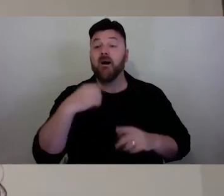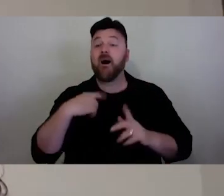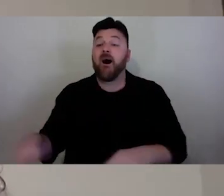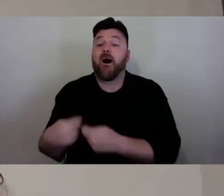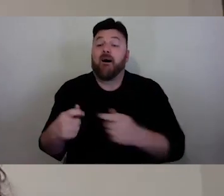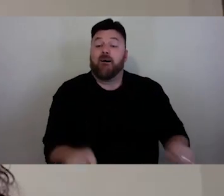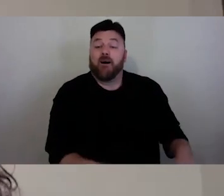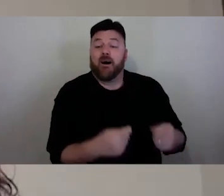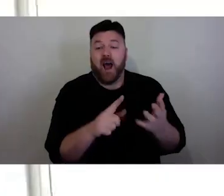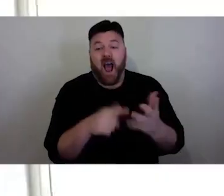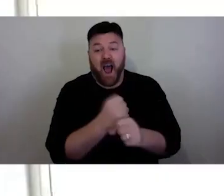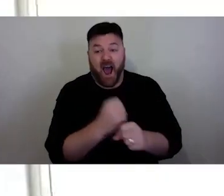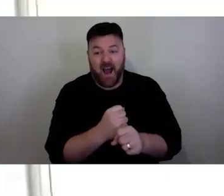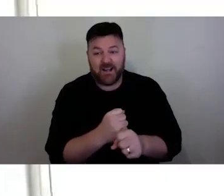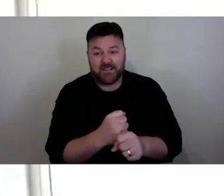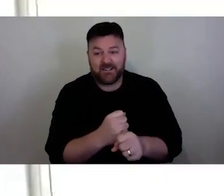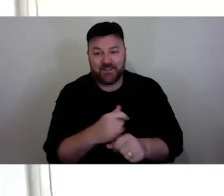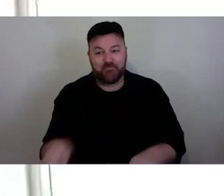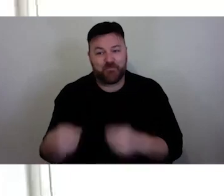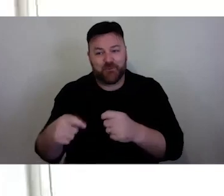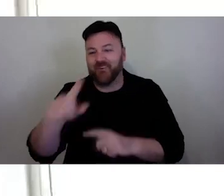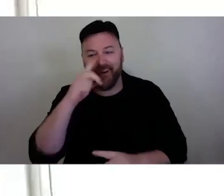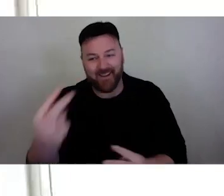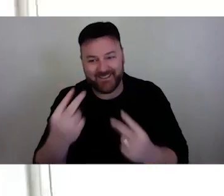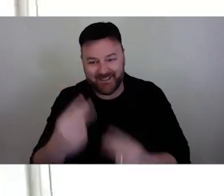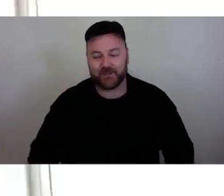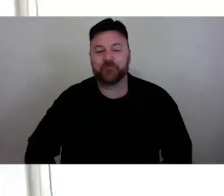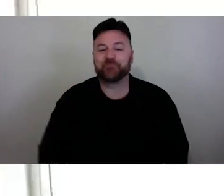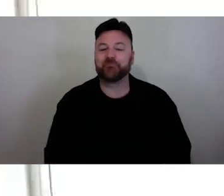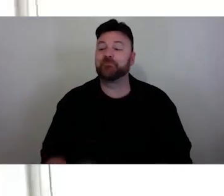Lara and I both live and work on Wurundjeri land,